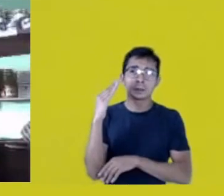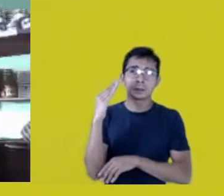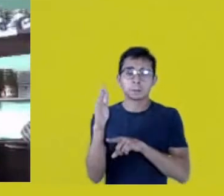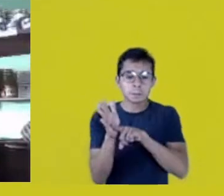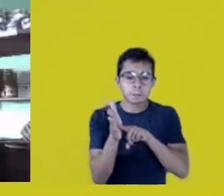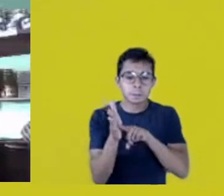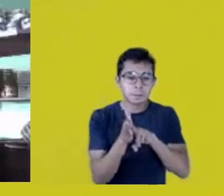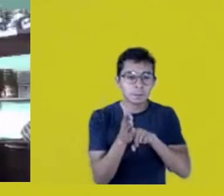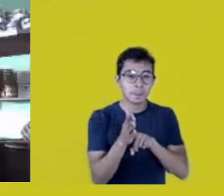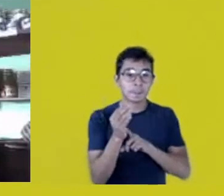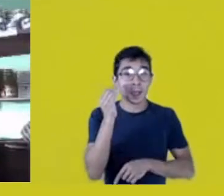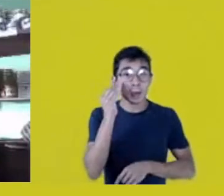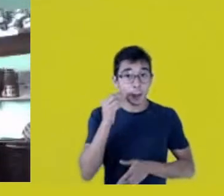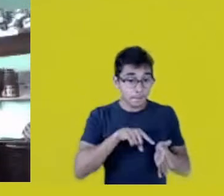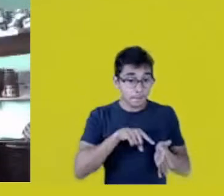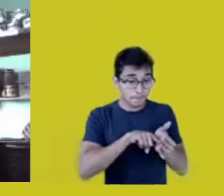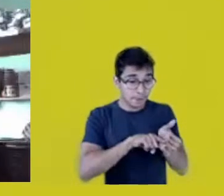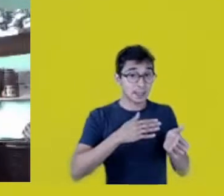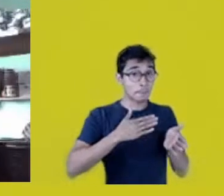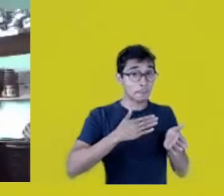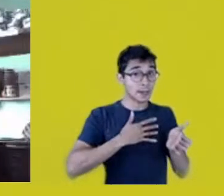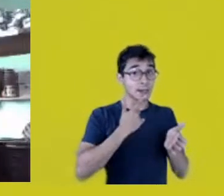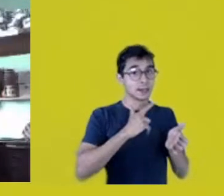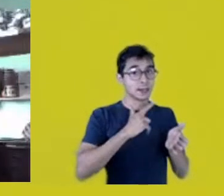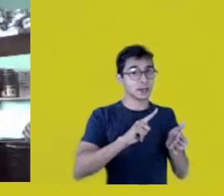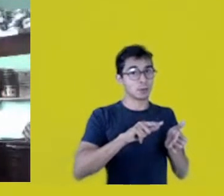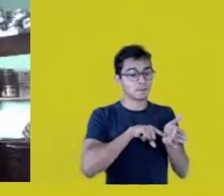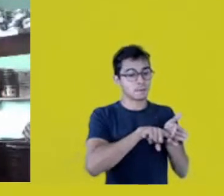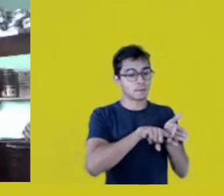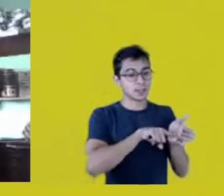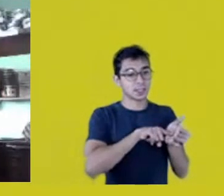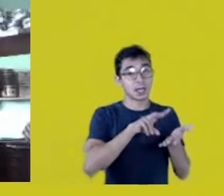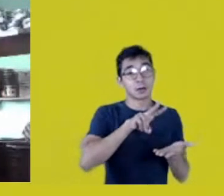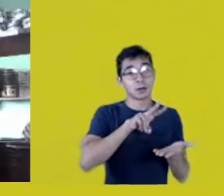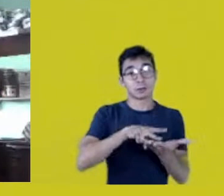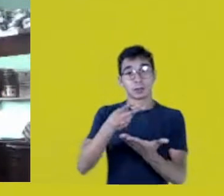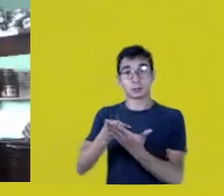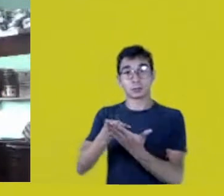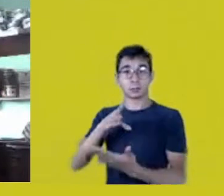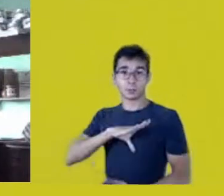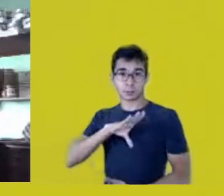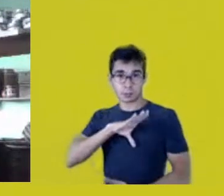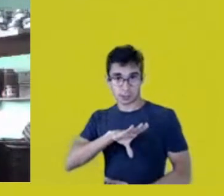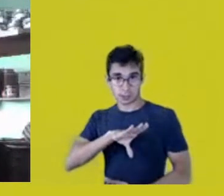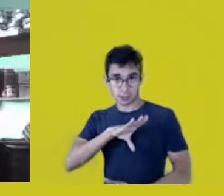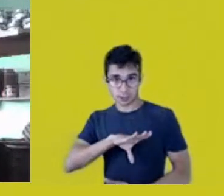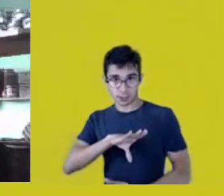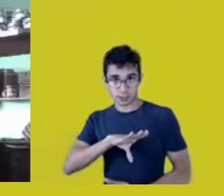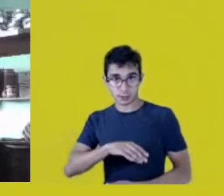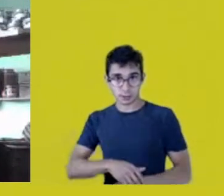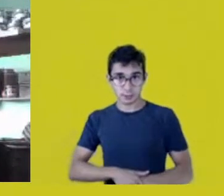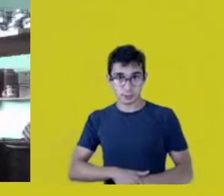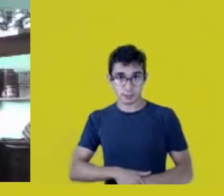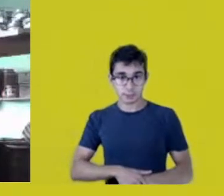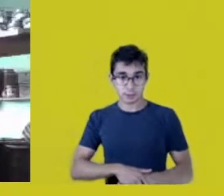from my language into Portuguese. Thoughts always come to me first in my language